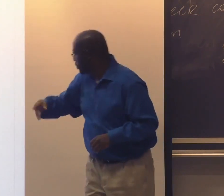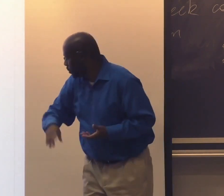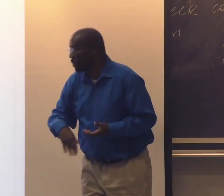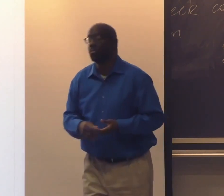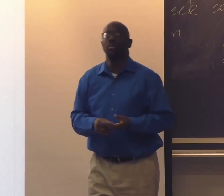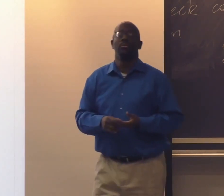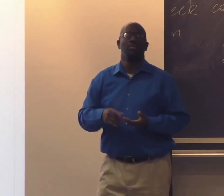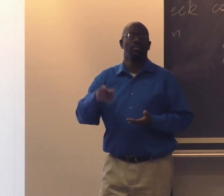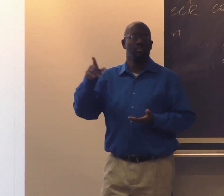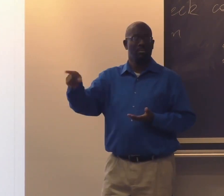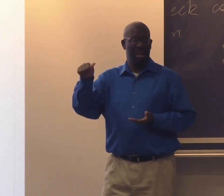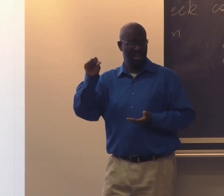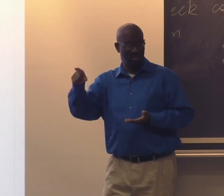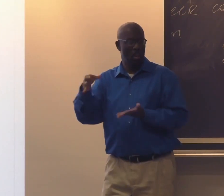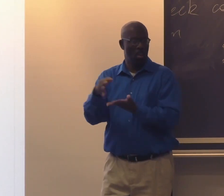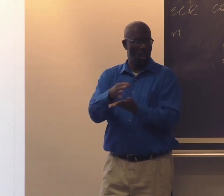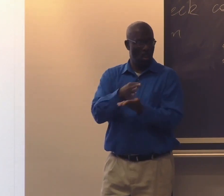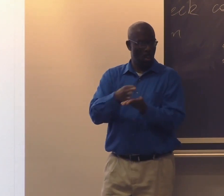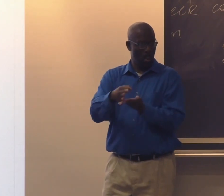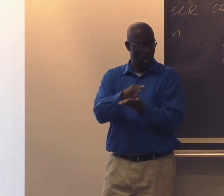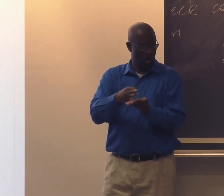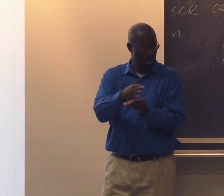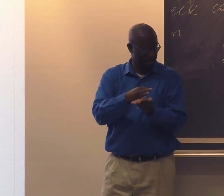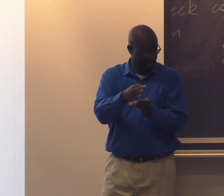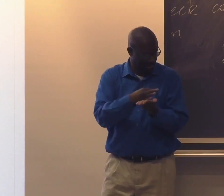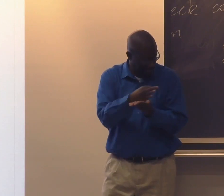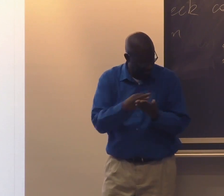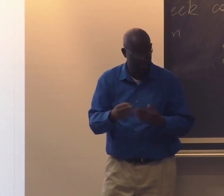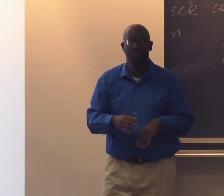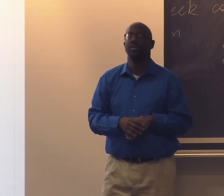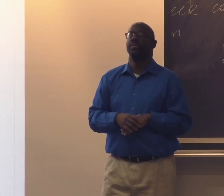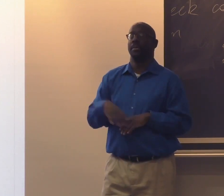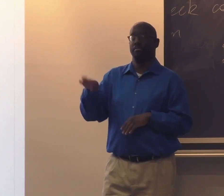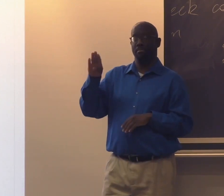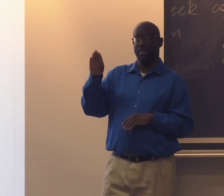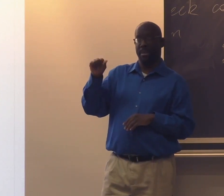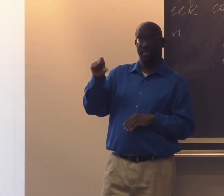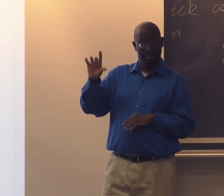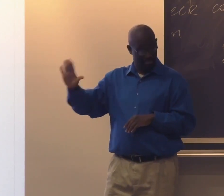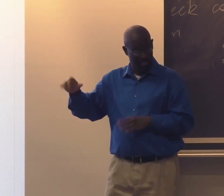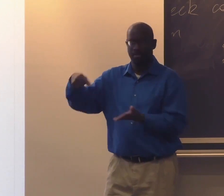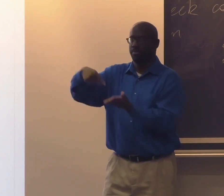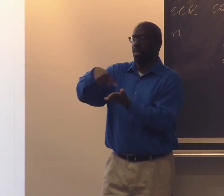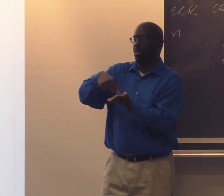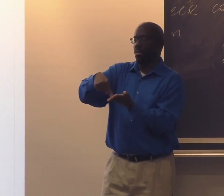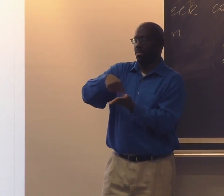The last one, the ASL sign is for coins, like this.